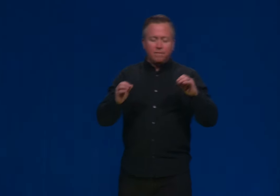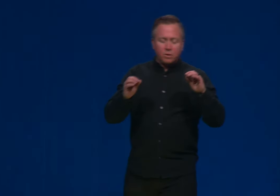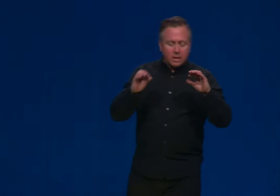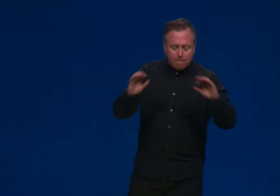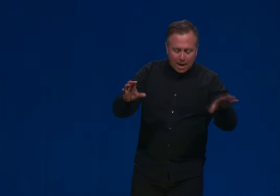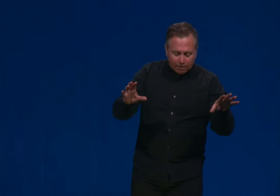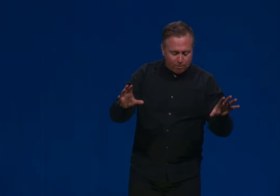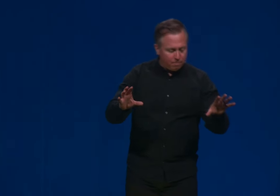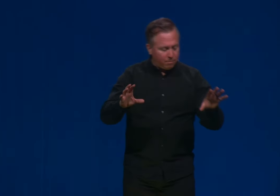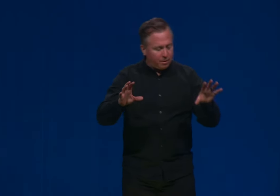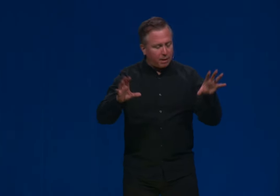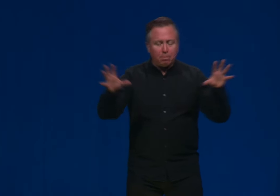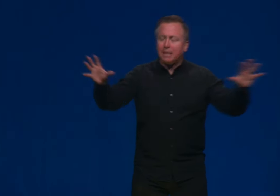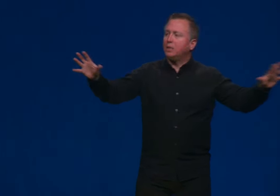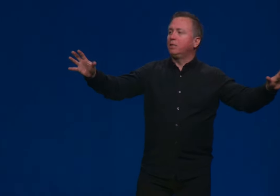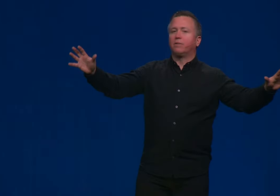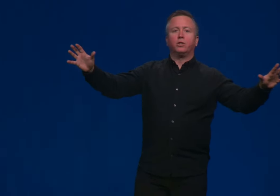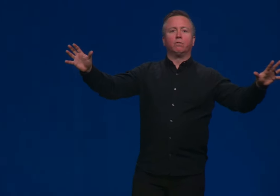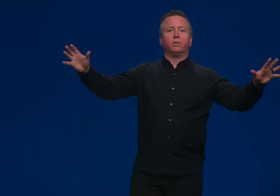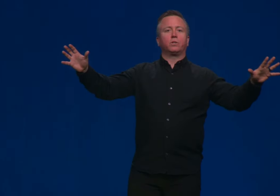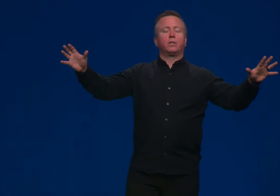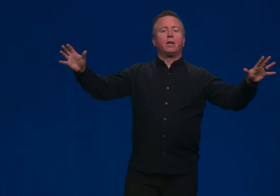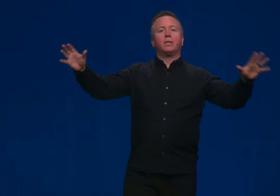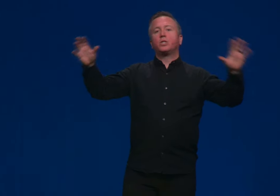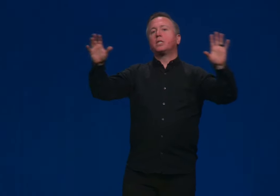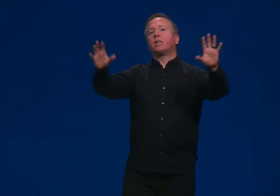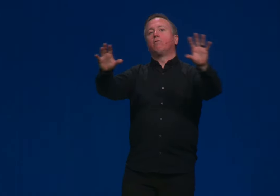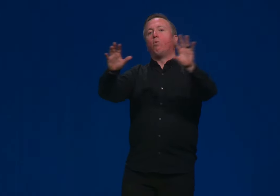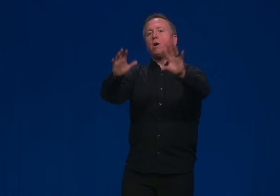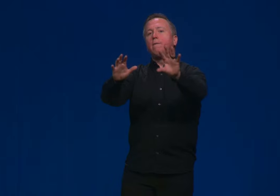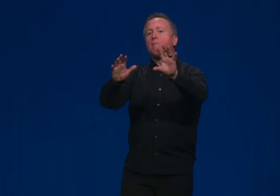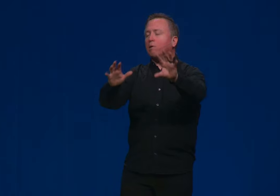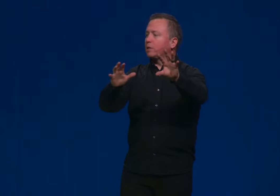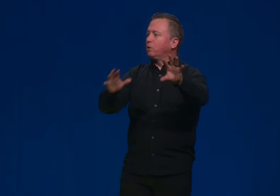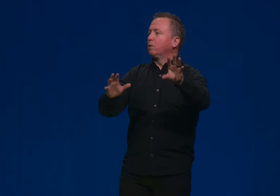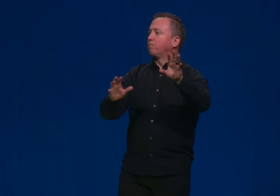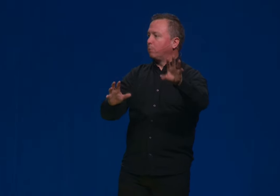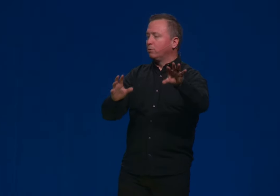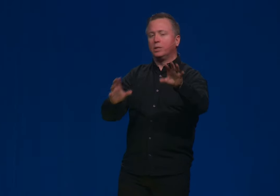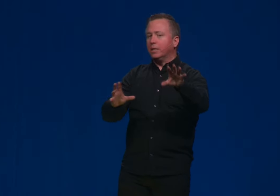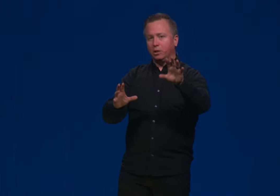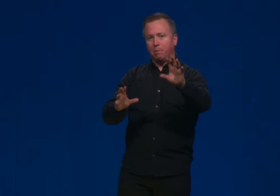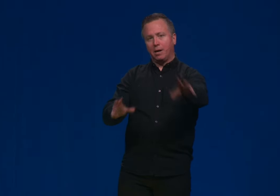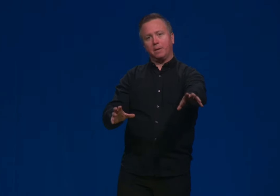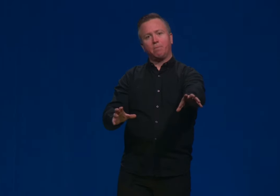If you step back from the complexities of our universe and just think of one molecule of protein in your body,